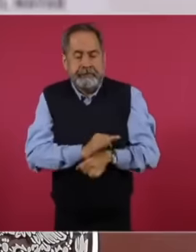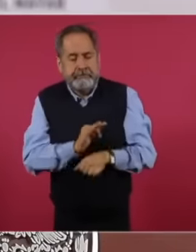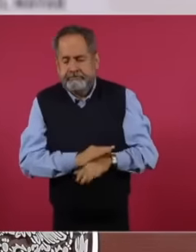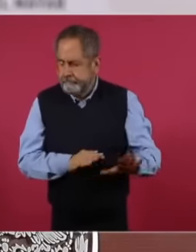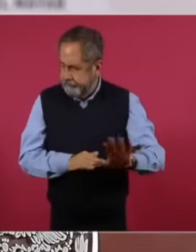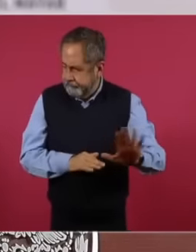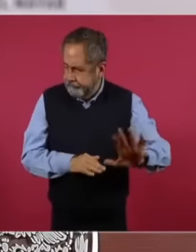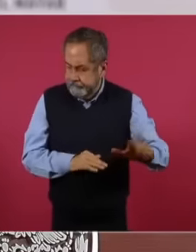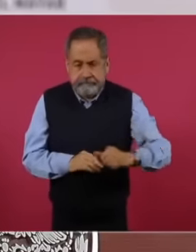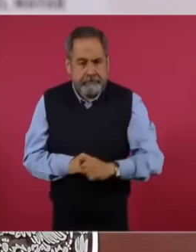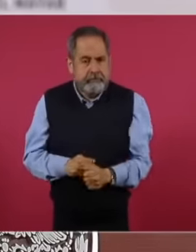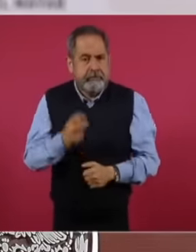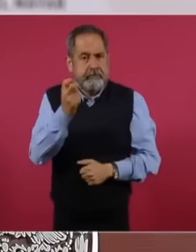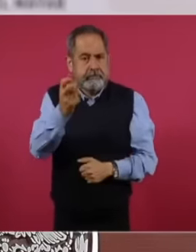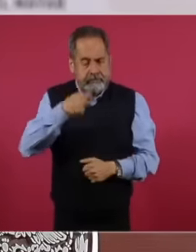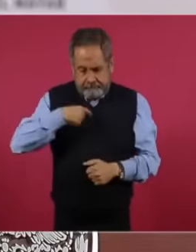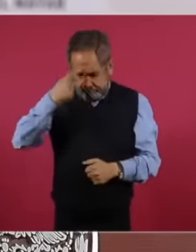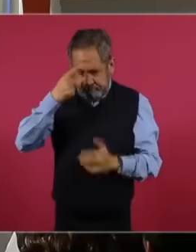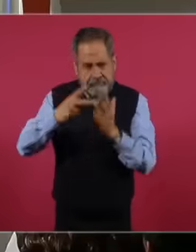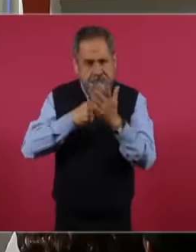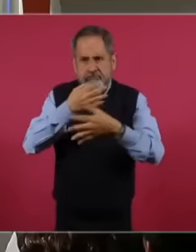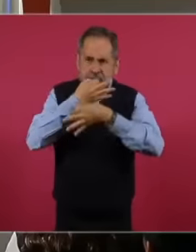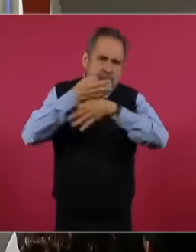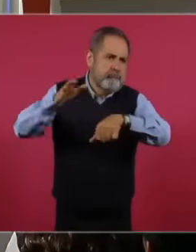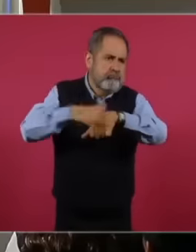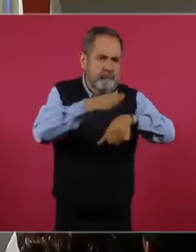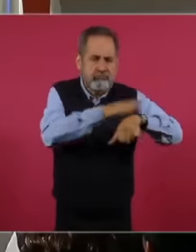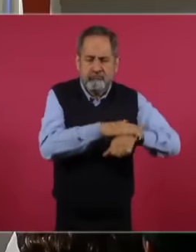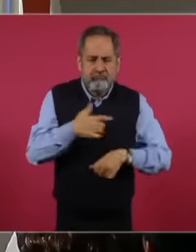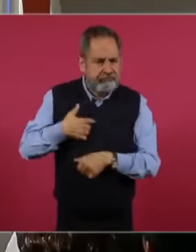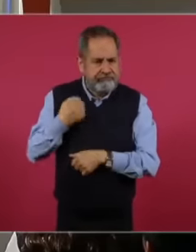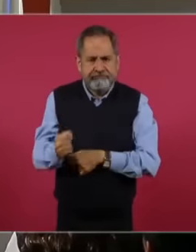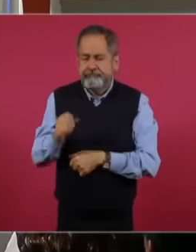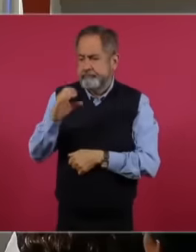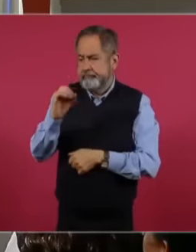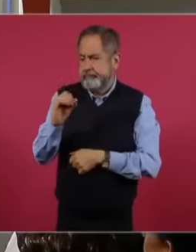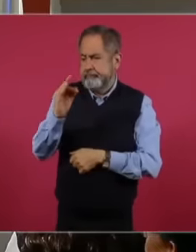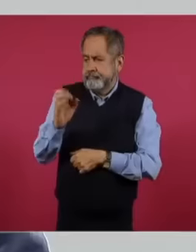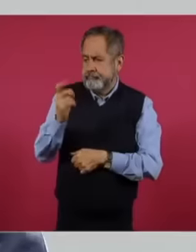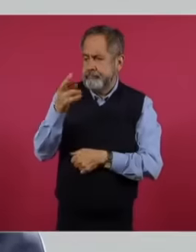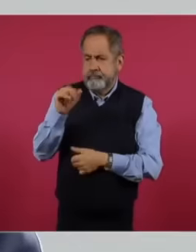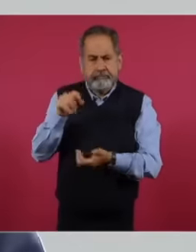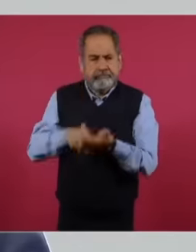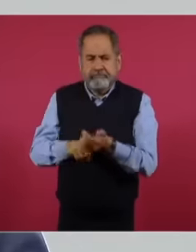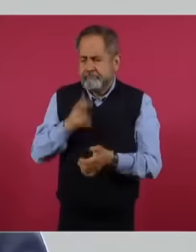in the face of this we reiterate to the population that the health authority maintains a commitment to